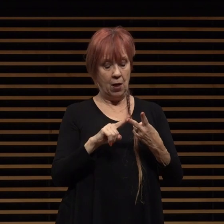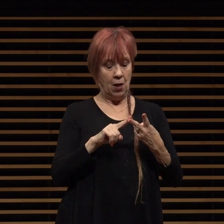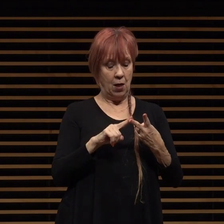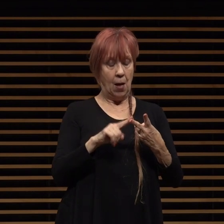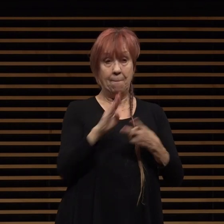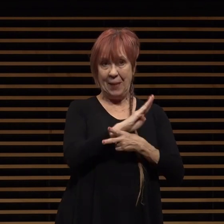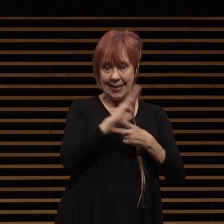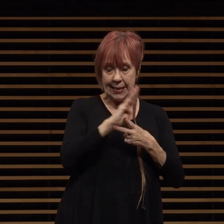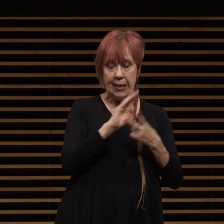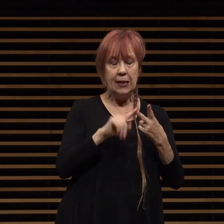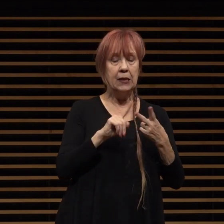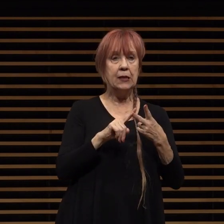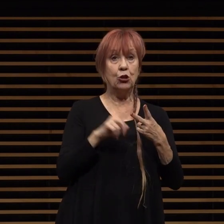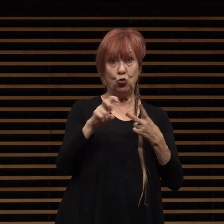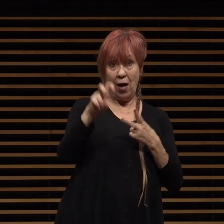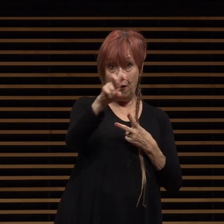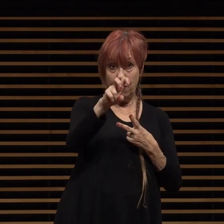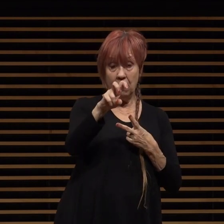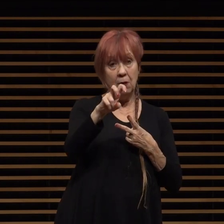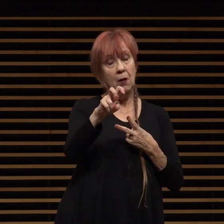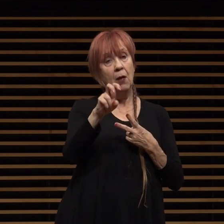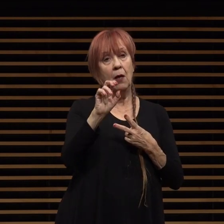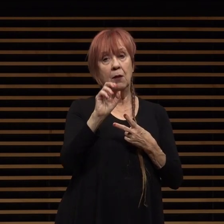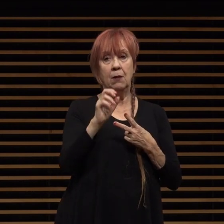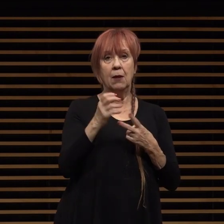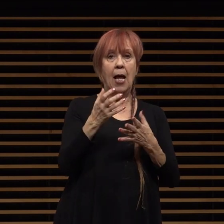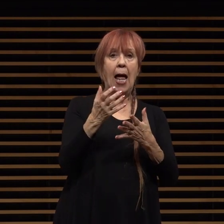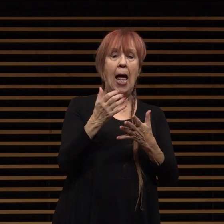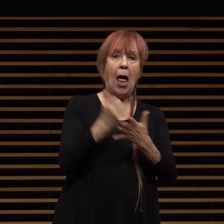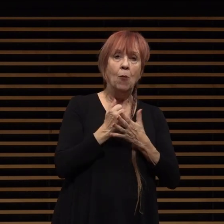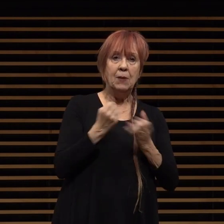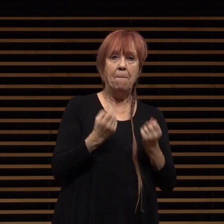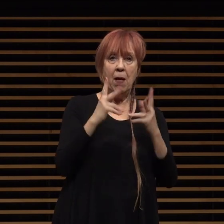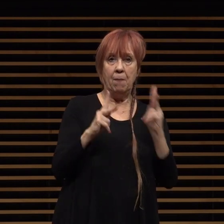the sector that brings the majority of